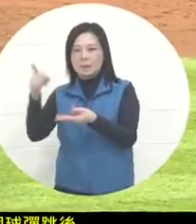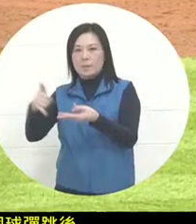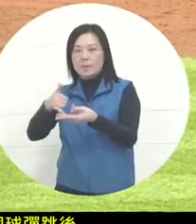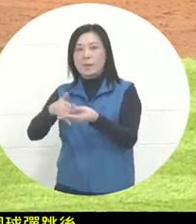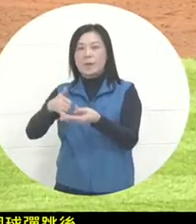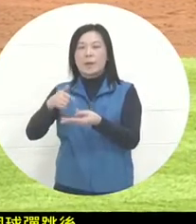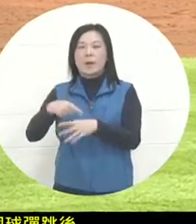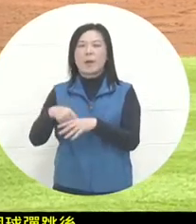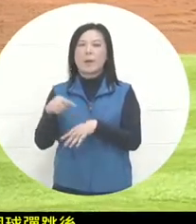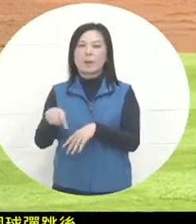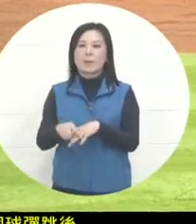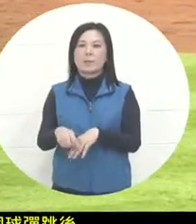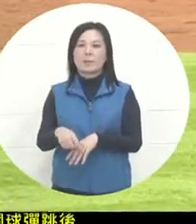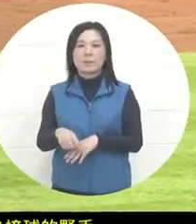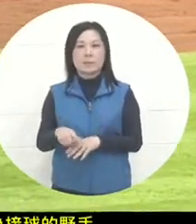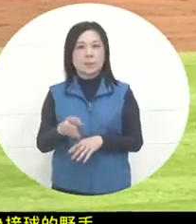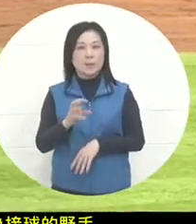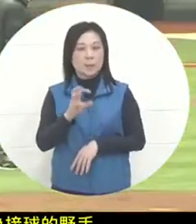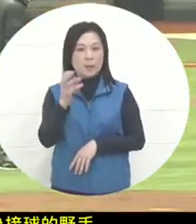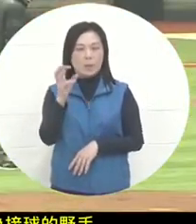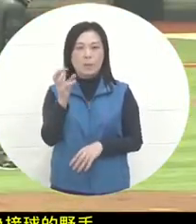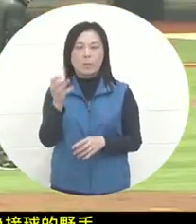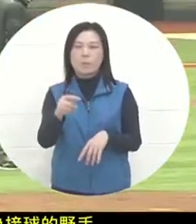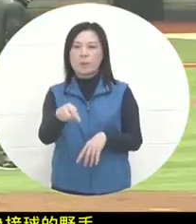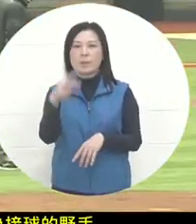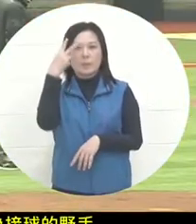the ball hit the Mexican runner first,